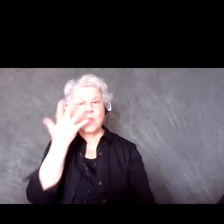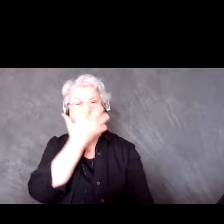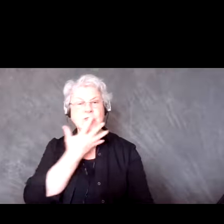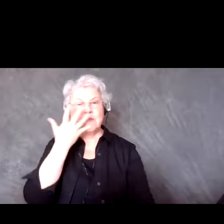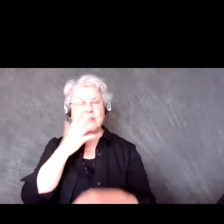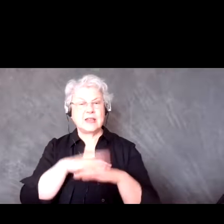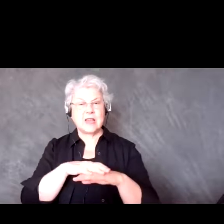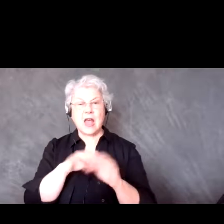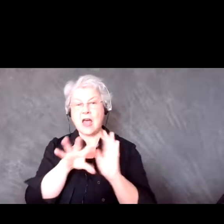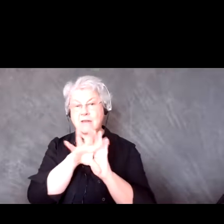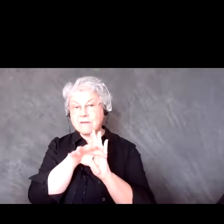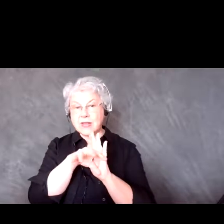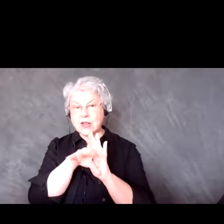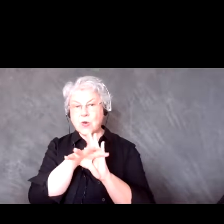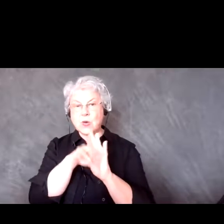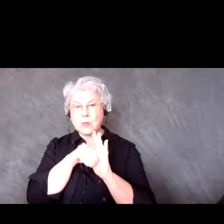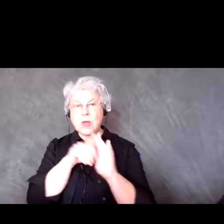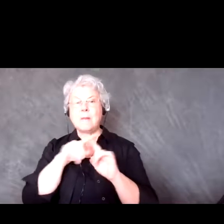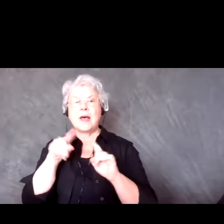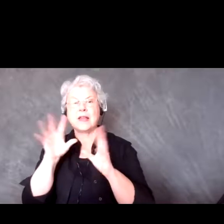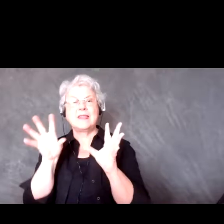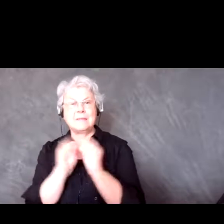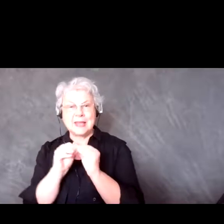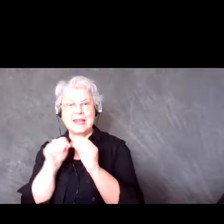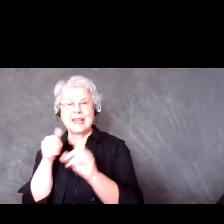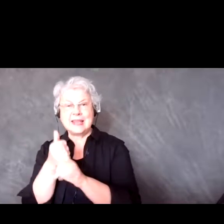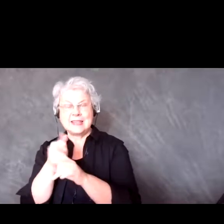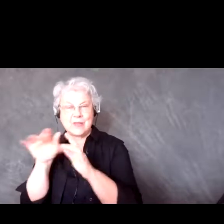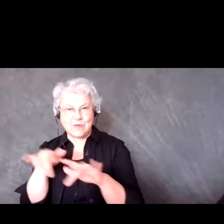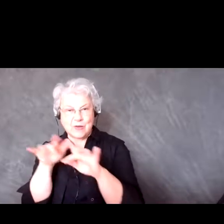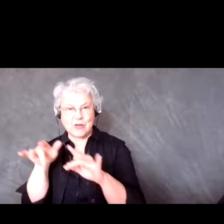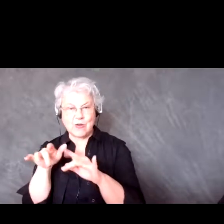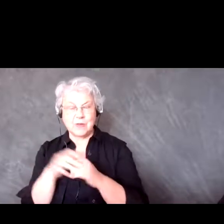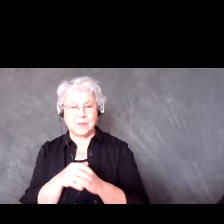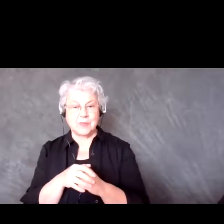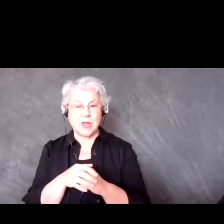but the session will be recorded. So, if there's anyone that doesn't want to